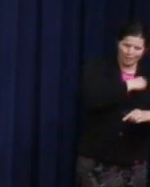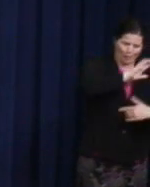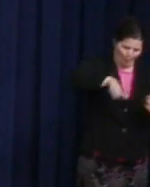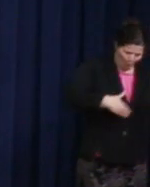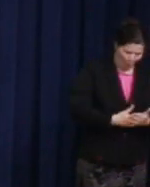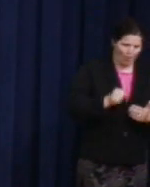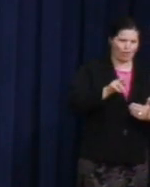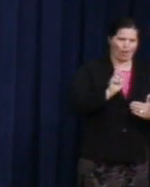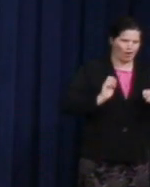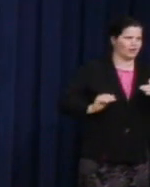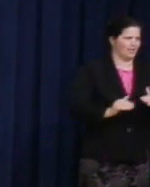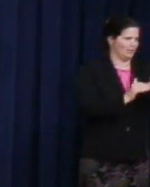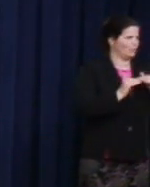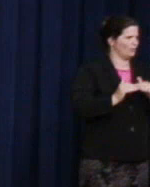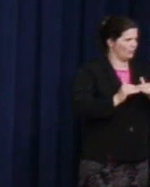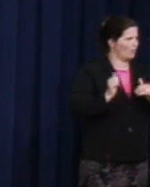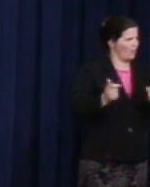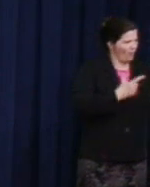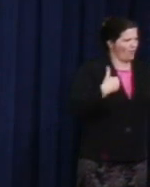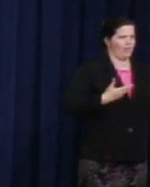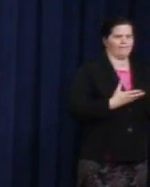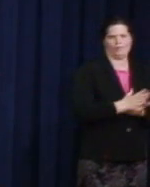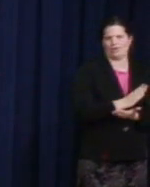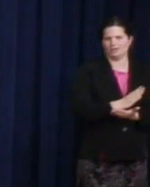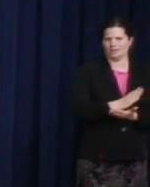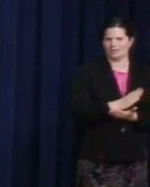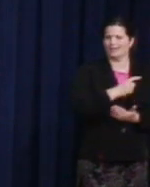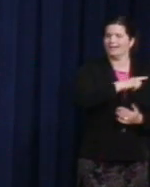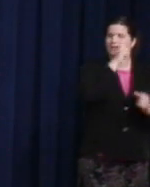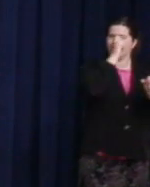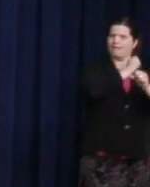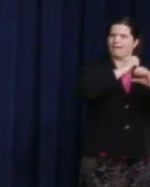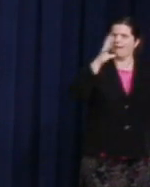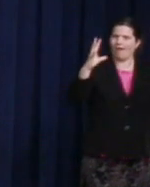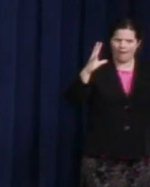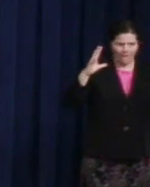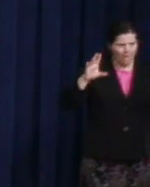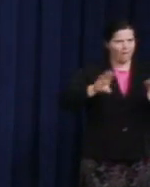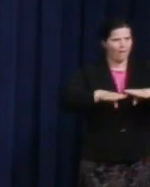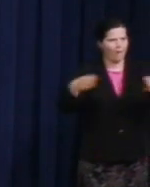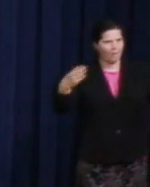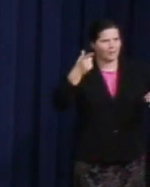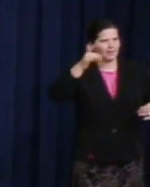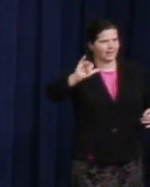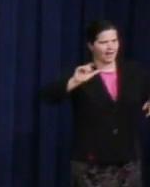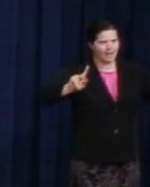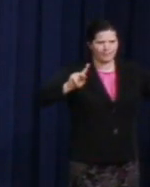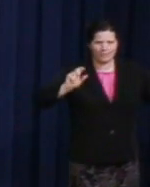He dreamed of a day that not only brave men and women would run and get elected as openly LGBT officials like Tammy Baldwin,